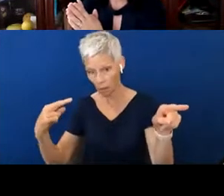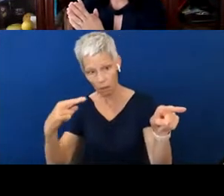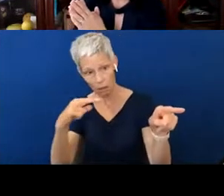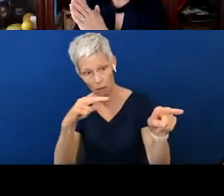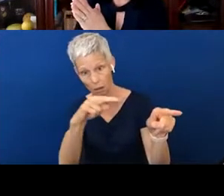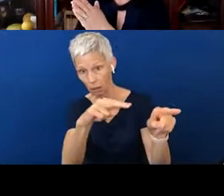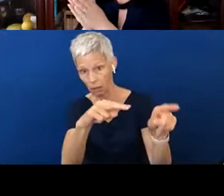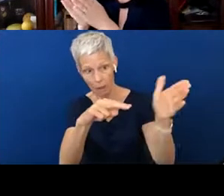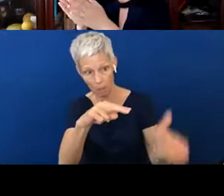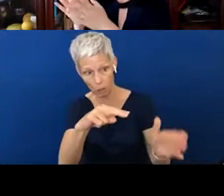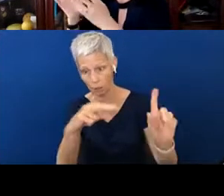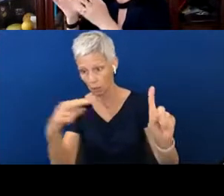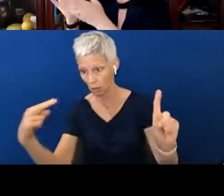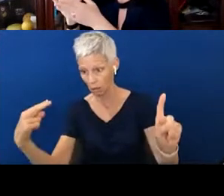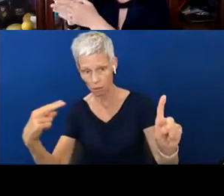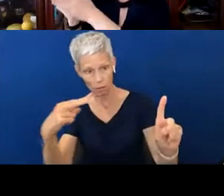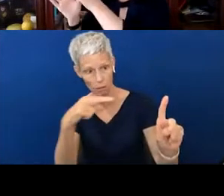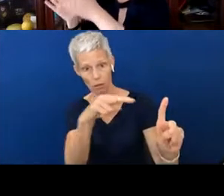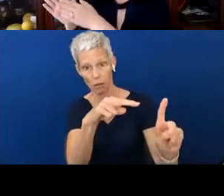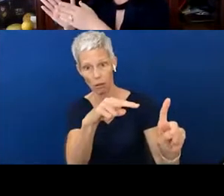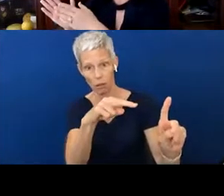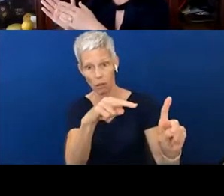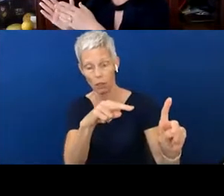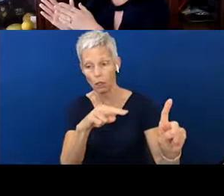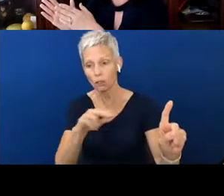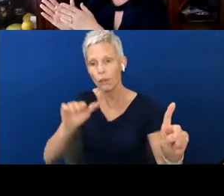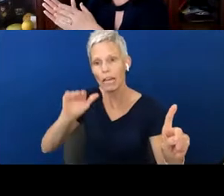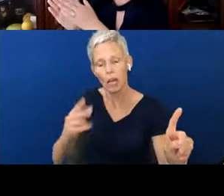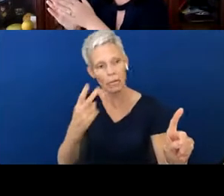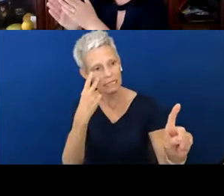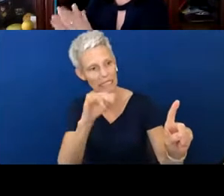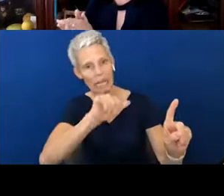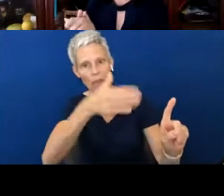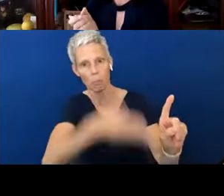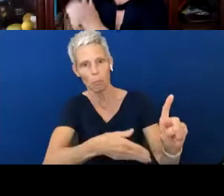making sure that that child's going okay, I see, I see them, I see that person.